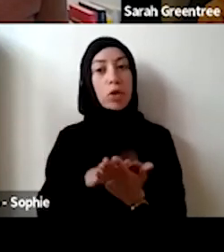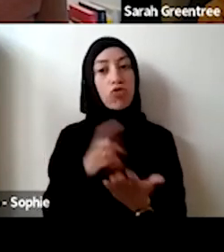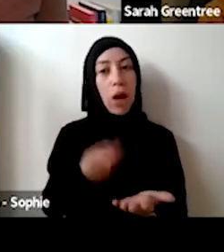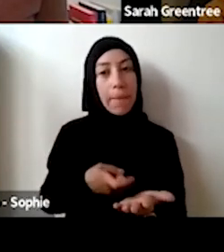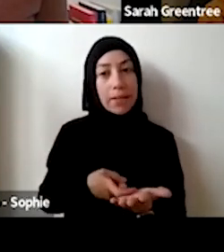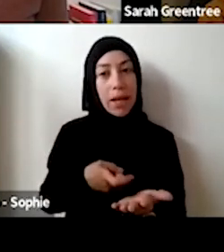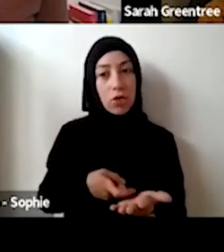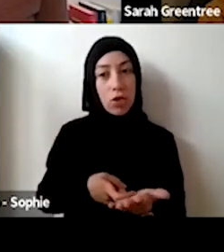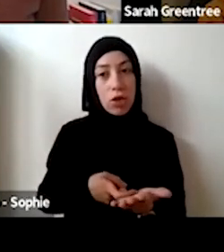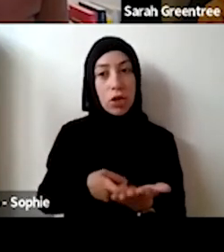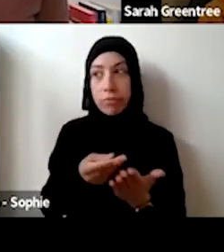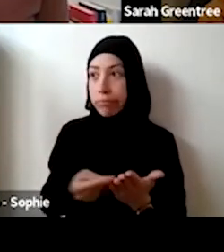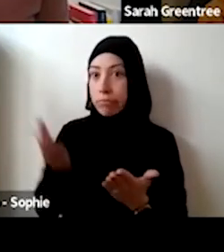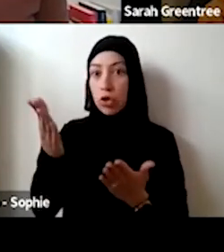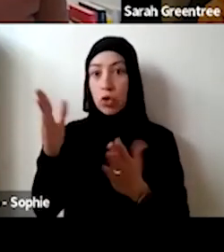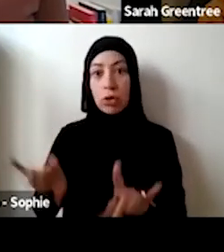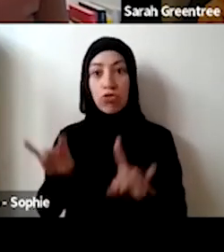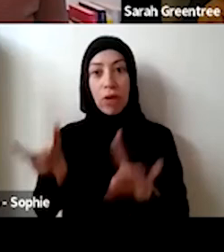once that our priorities, and meeting the criteria to a high degree, and our processes and they will then make recommendations through to the Australia Council, about where what